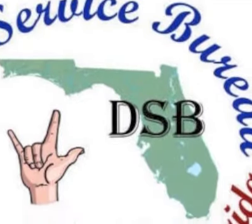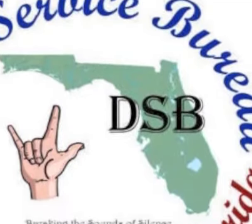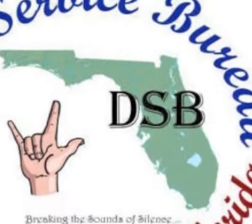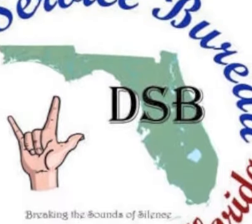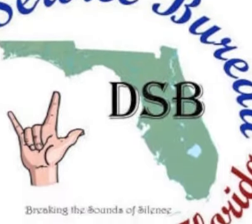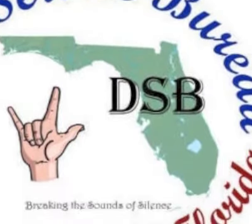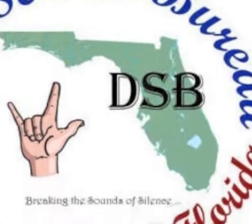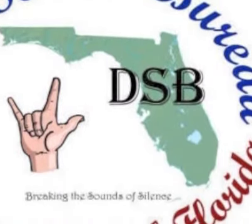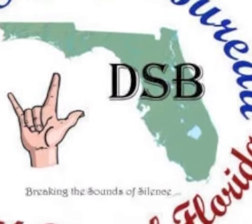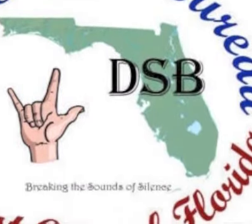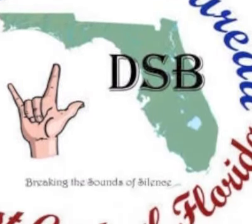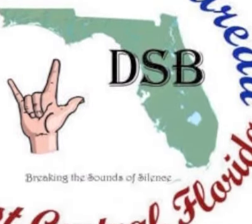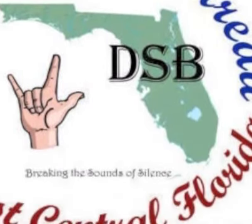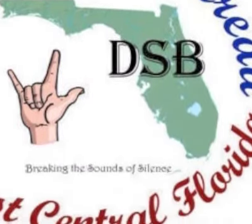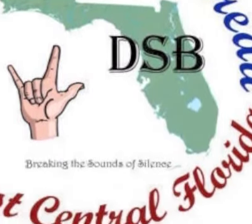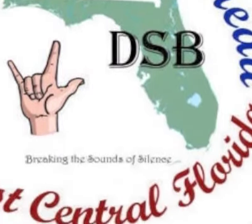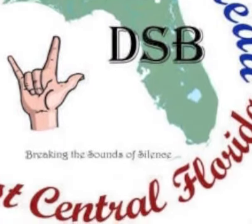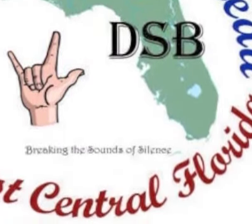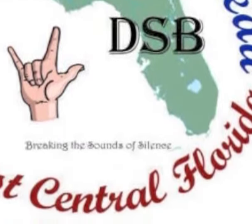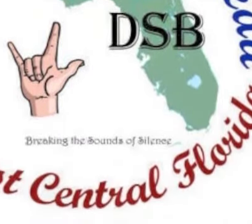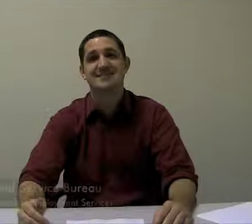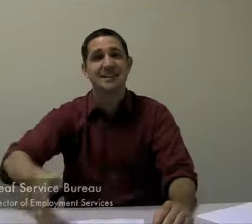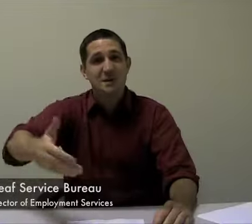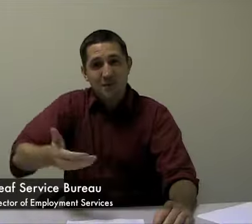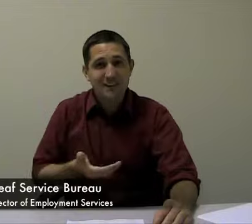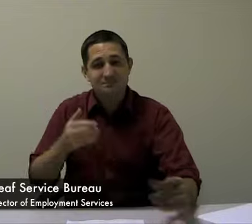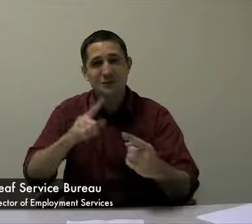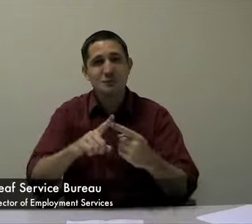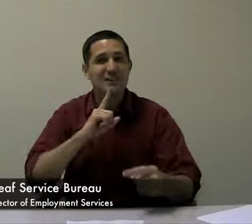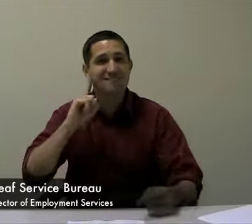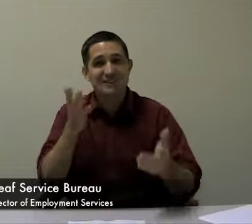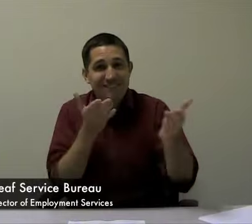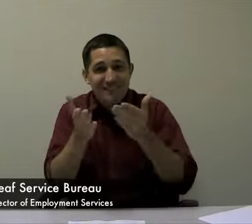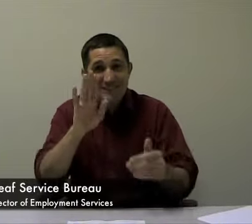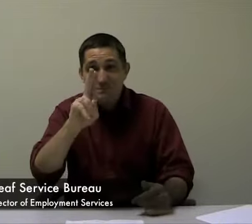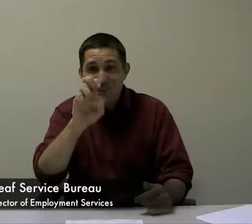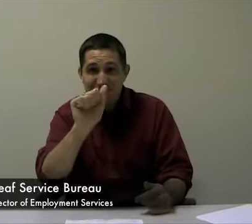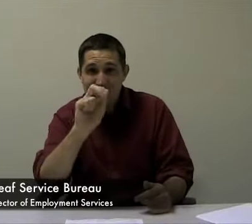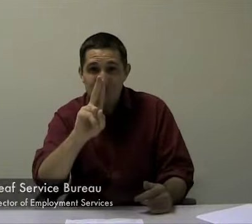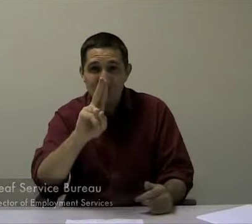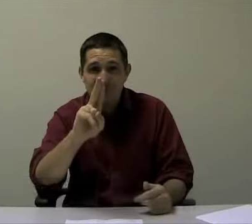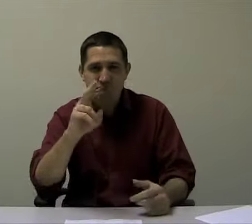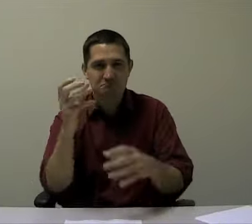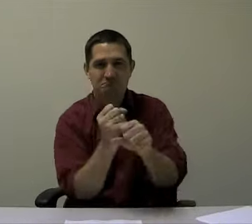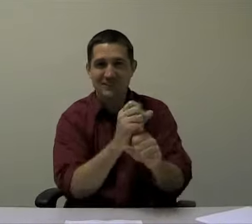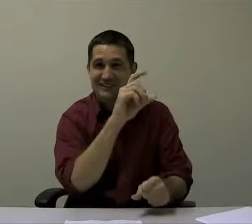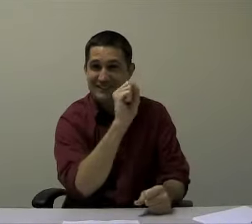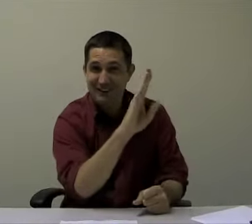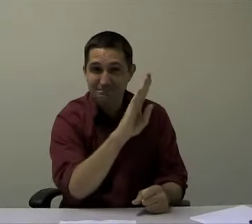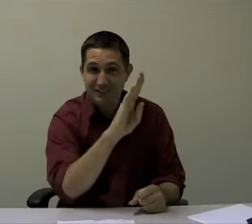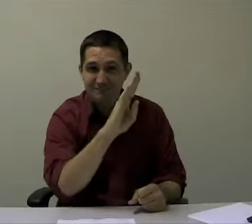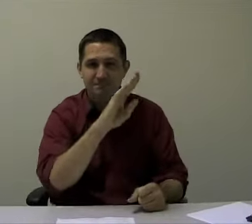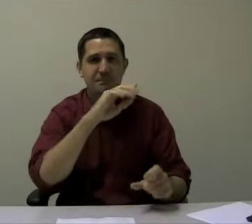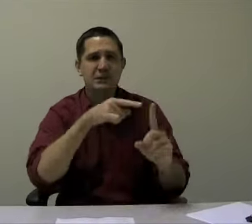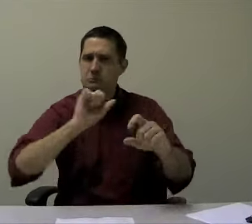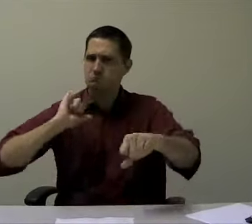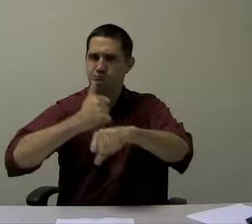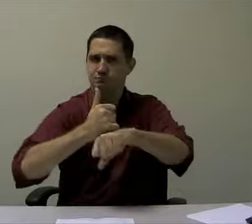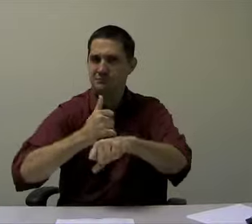Welcome to Deaf Service Bureau!